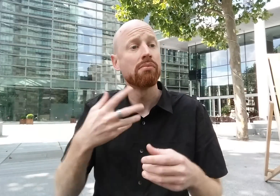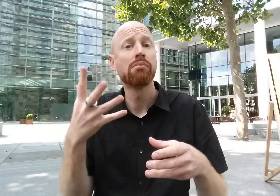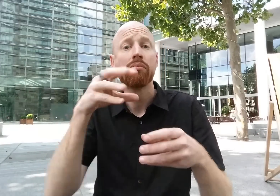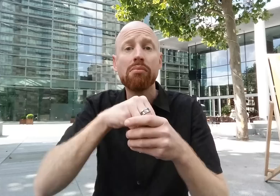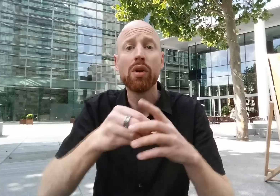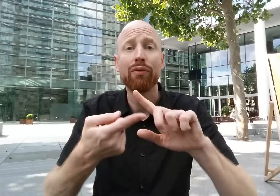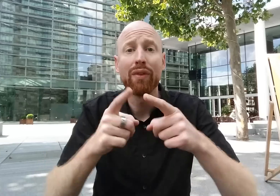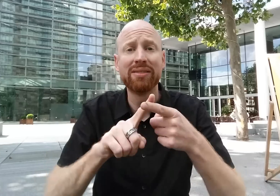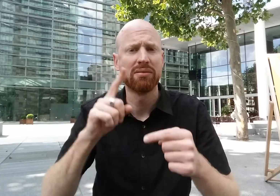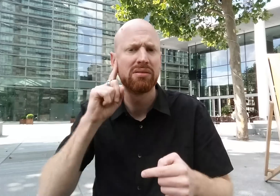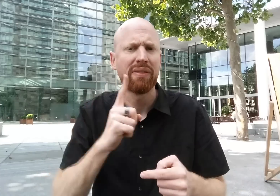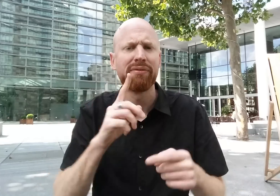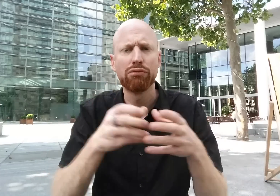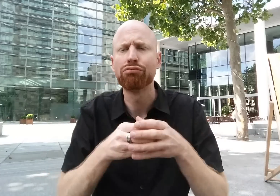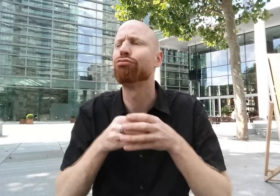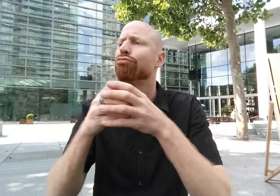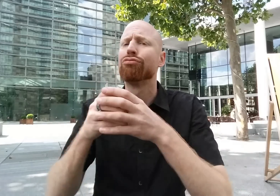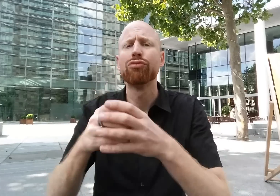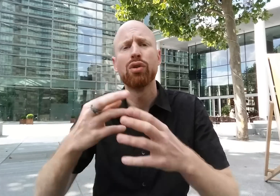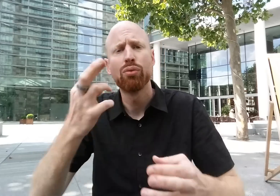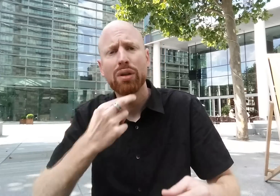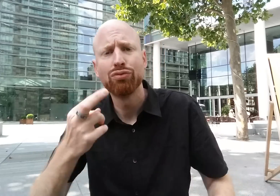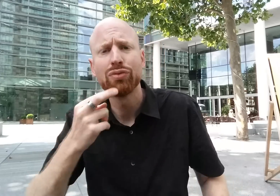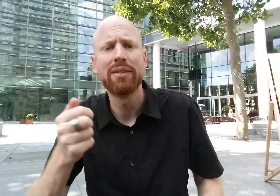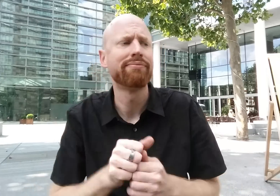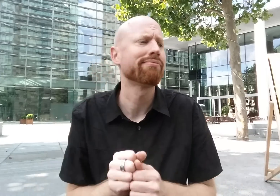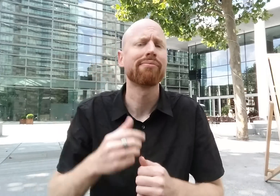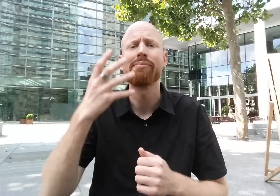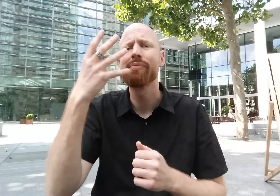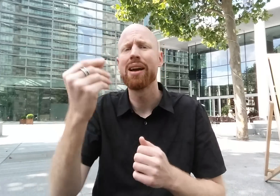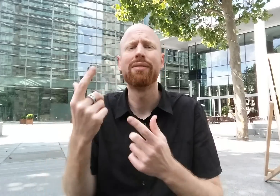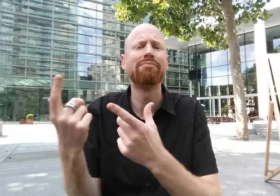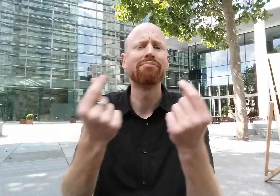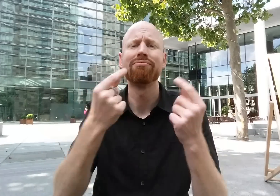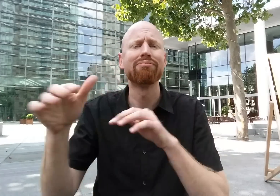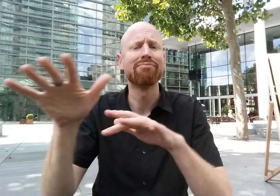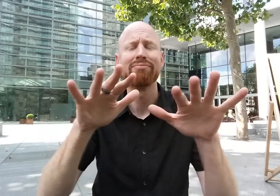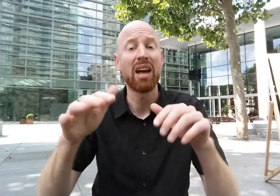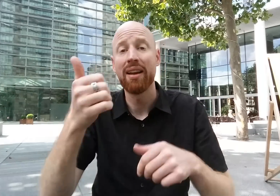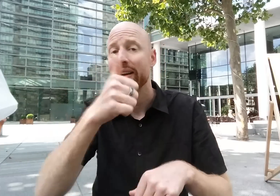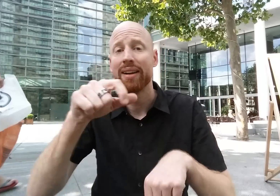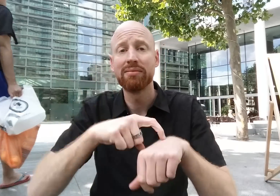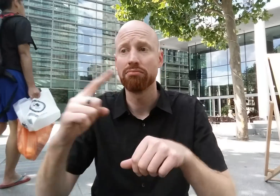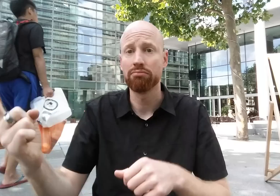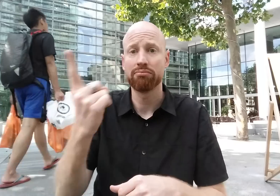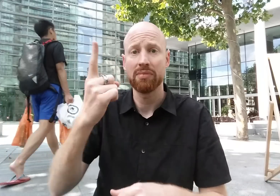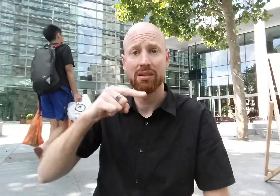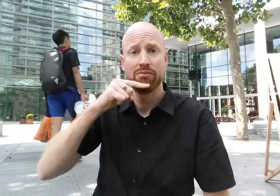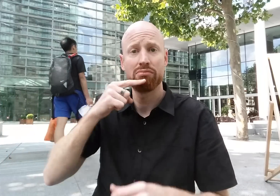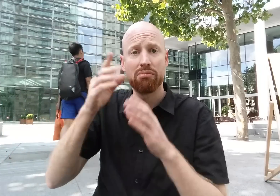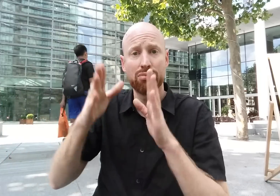with Deaf friends in restaurants and whatnot, and hearing persons approach,